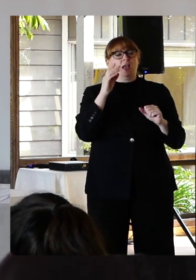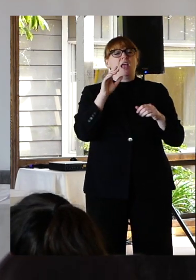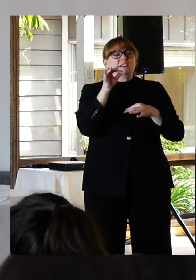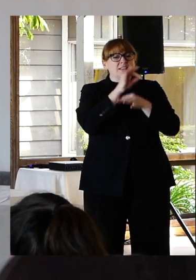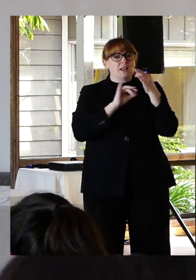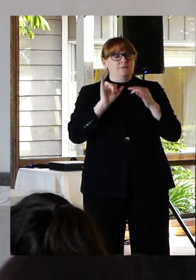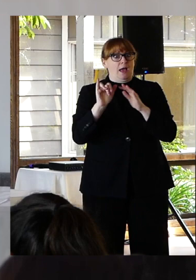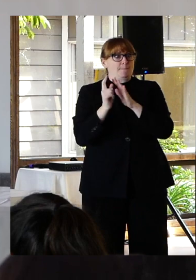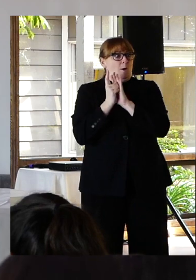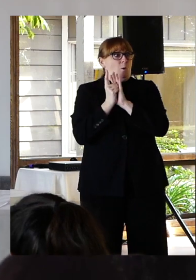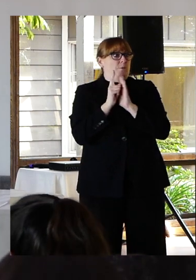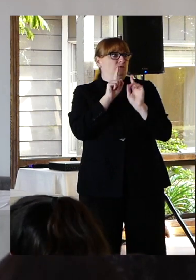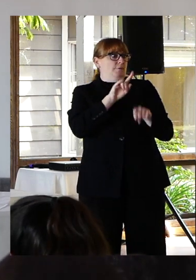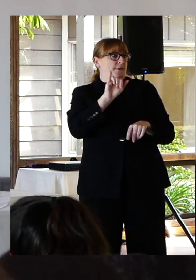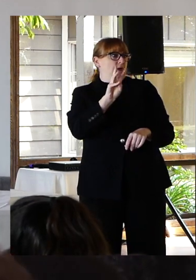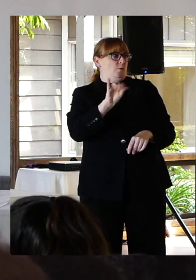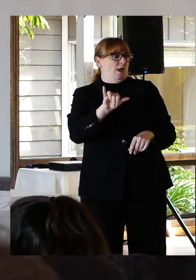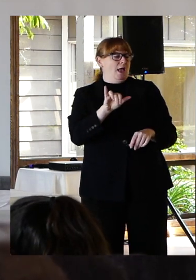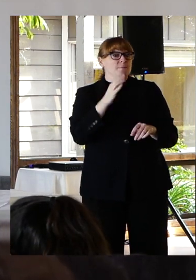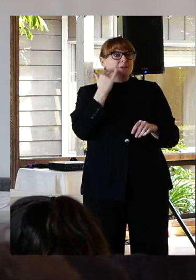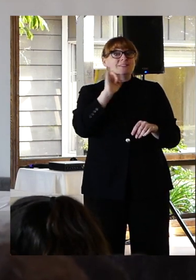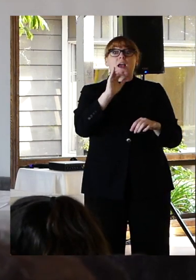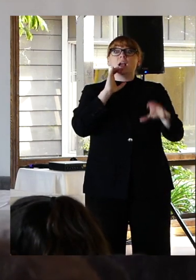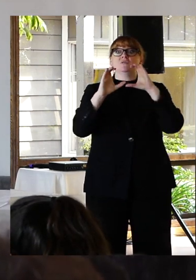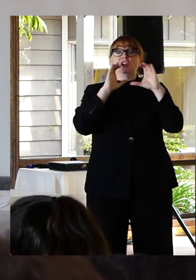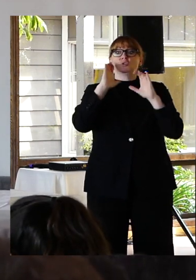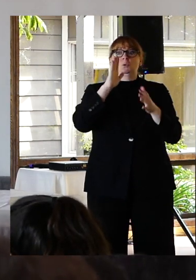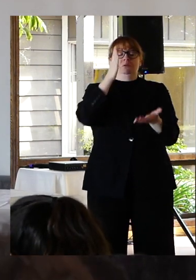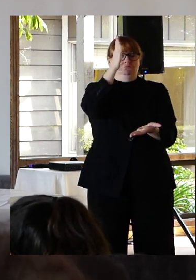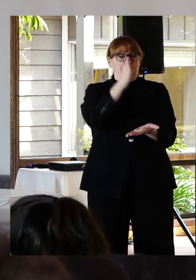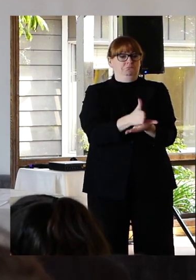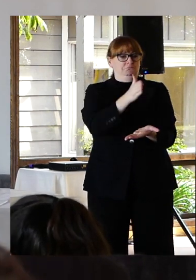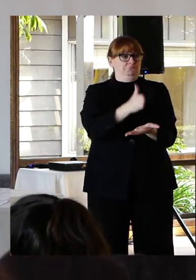have shut down that conversation entirely. The Golden Gate Bridge patrol